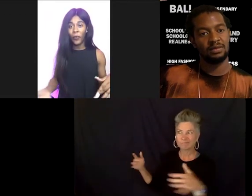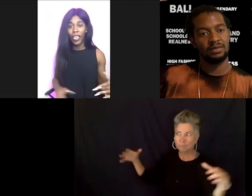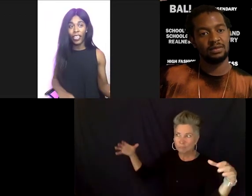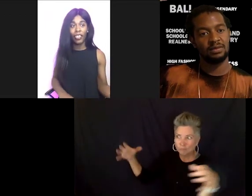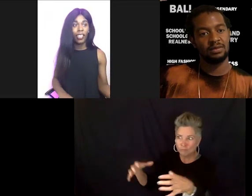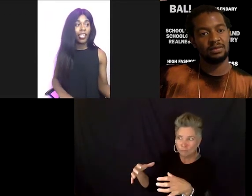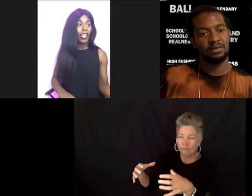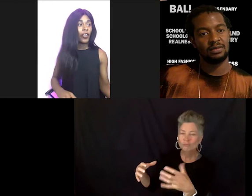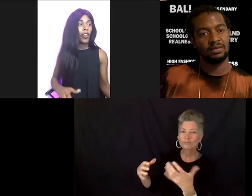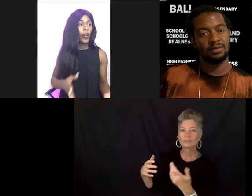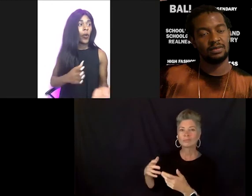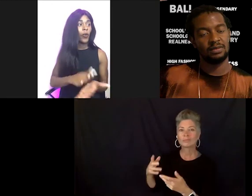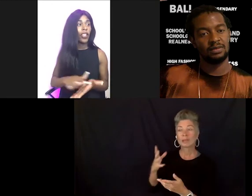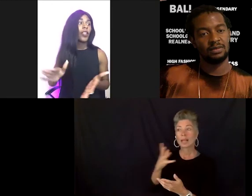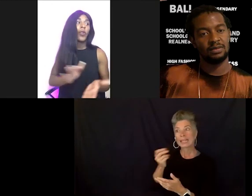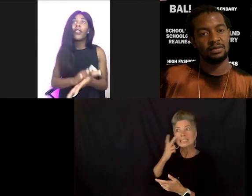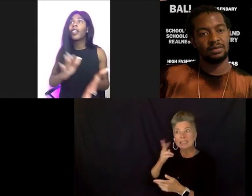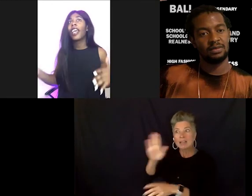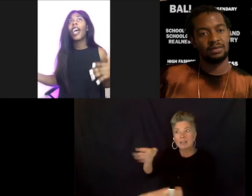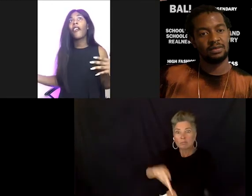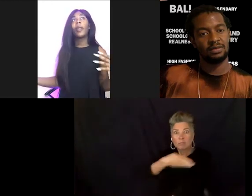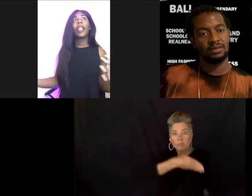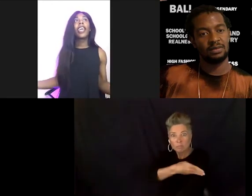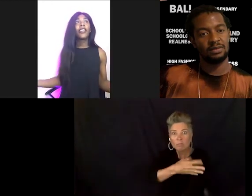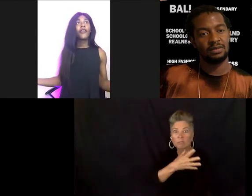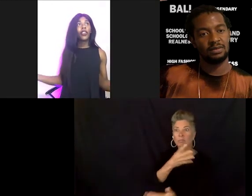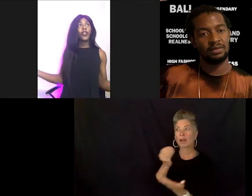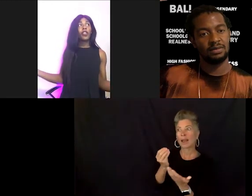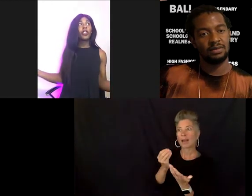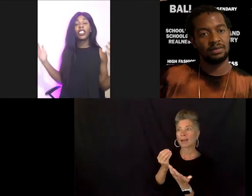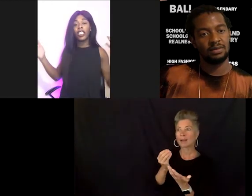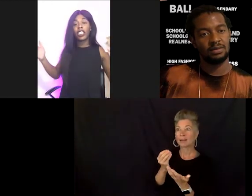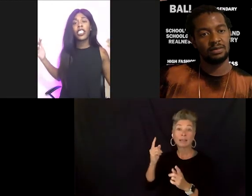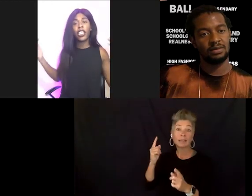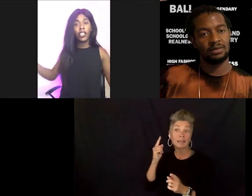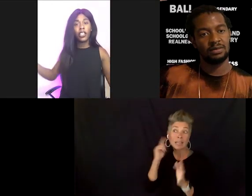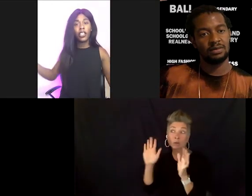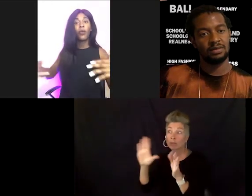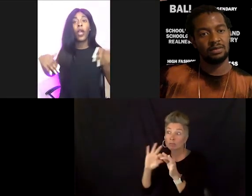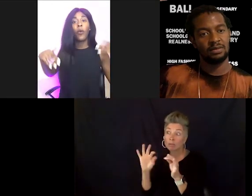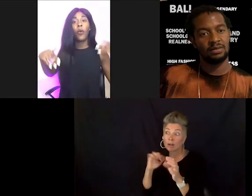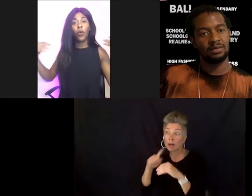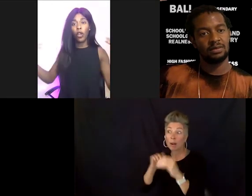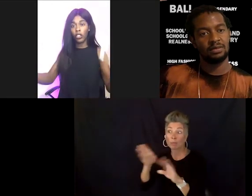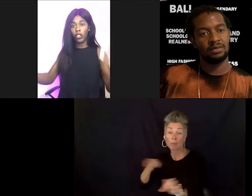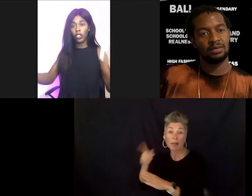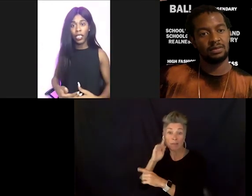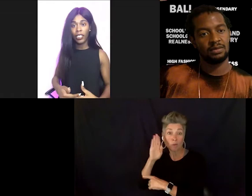and you know what they have planned for the future and you seeing them like work towards those things